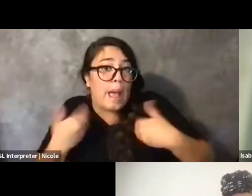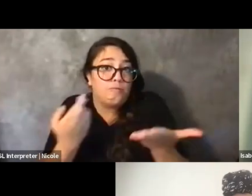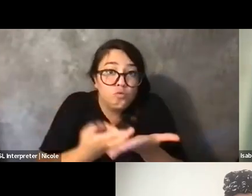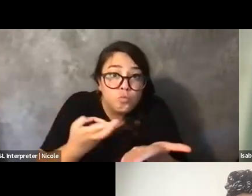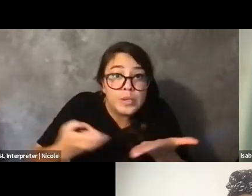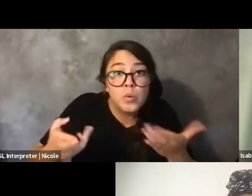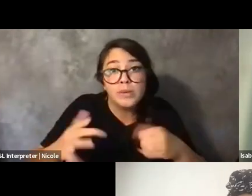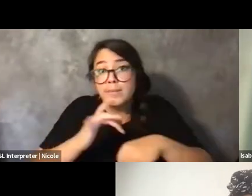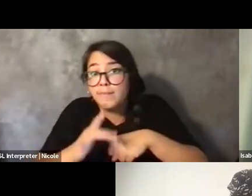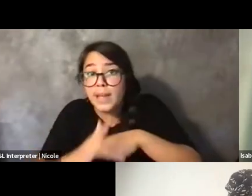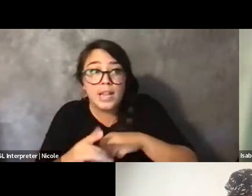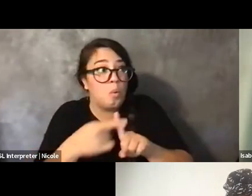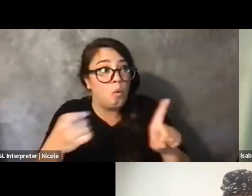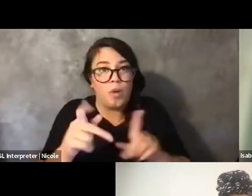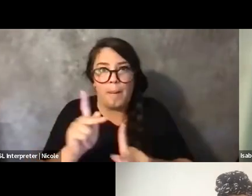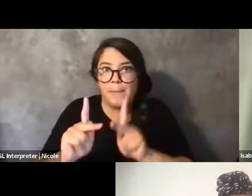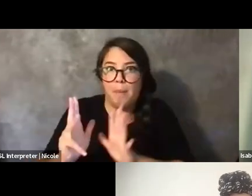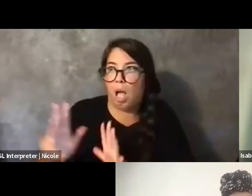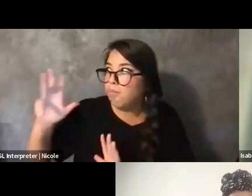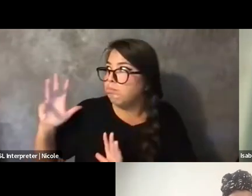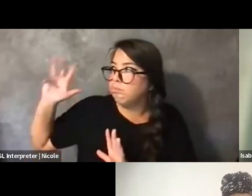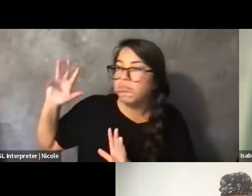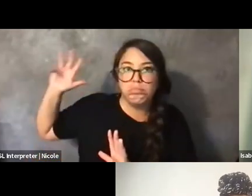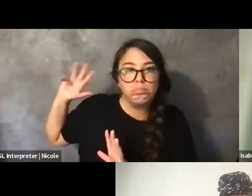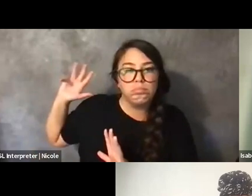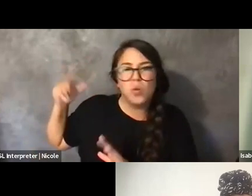of the people that have gone before us and built, you know, and fought for their work